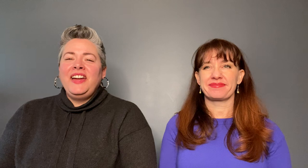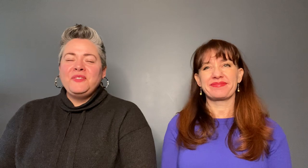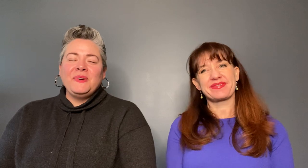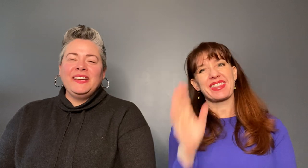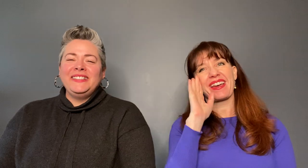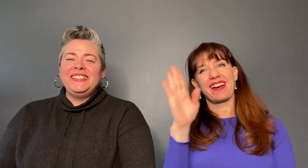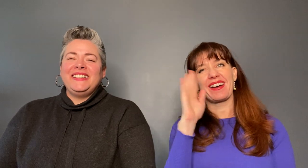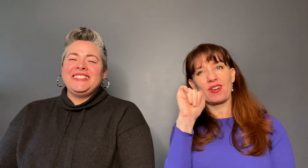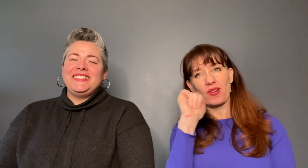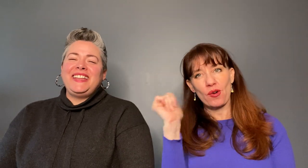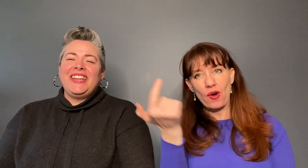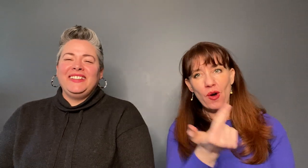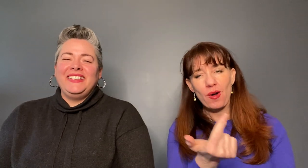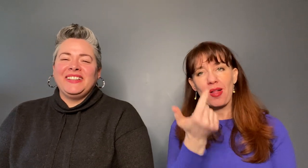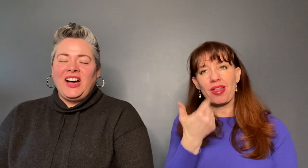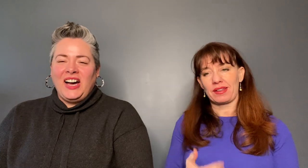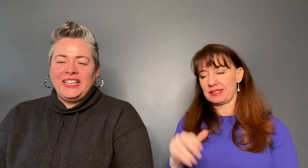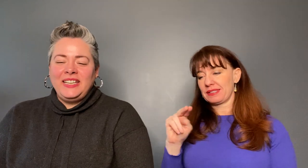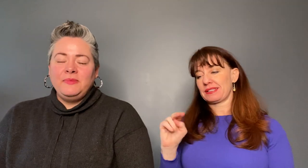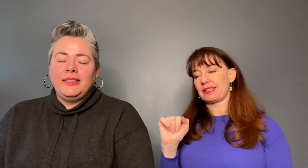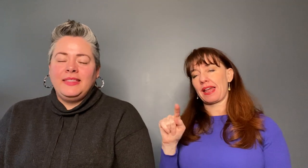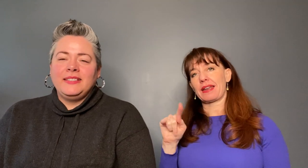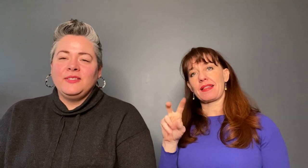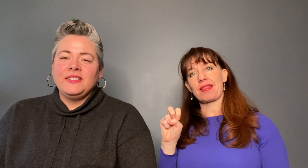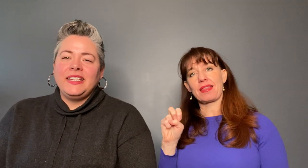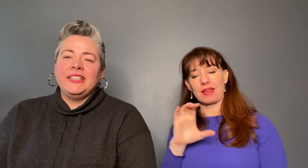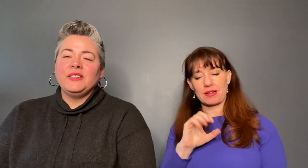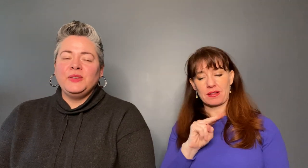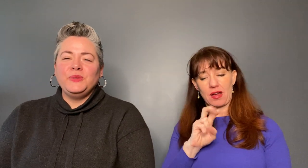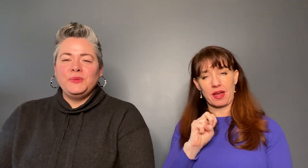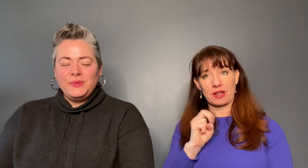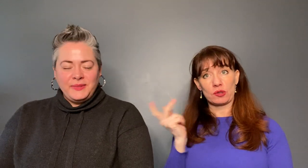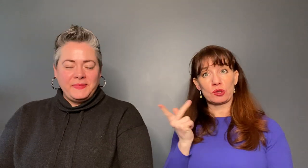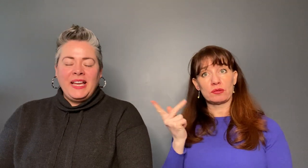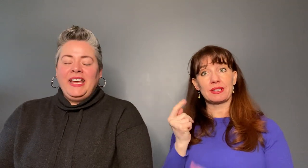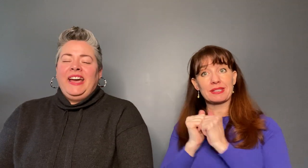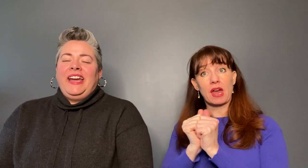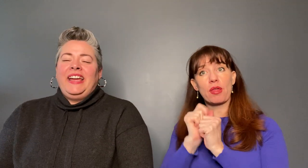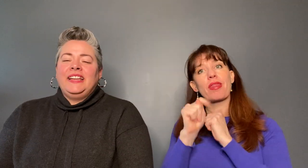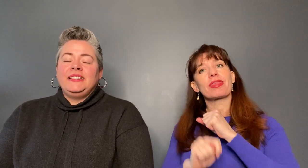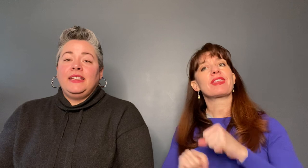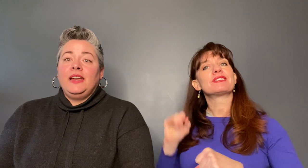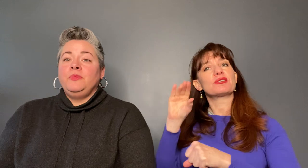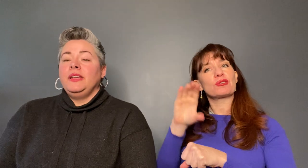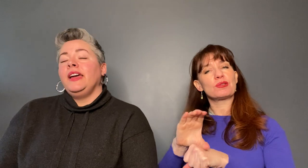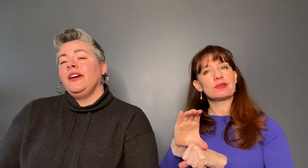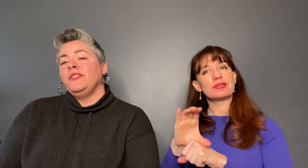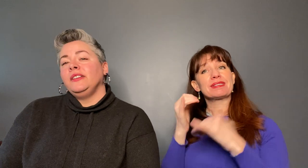Hi everyone, its Natalie and Connie with Thistles and Coos. Today we have a